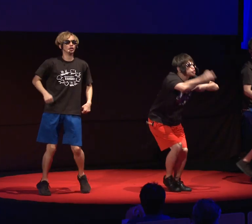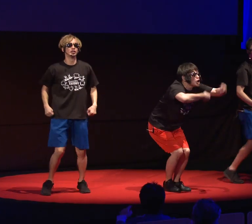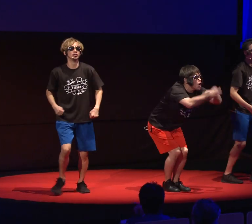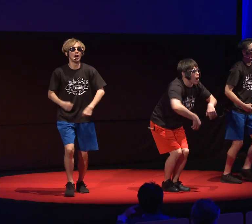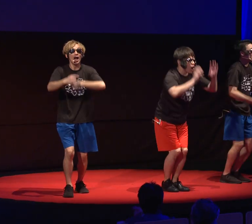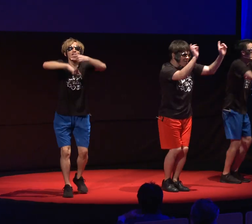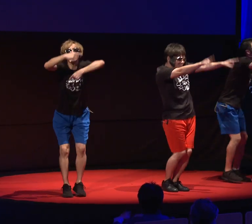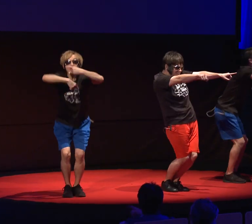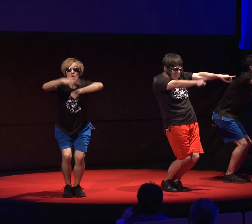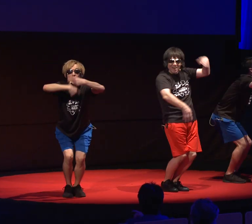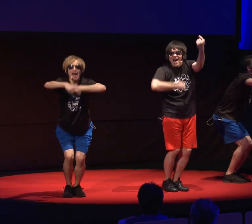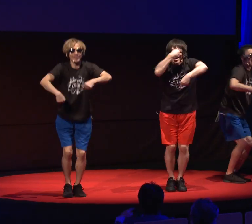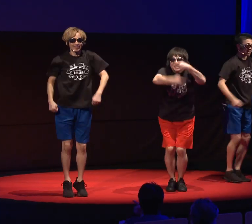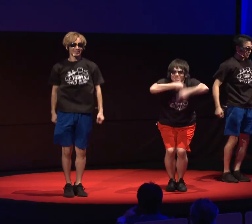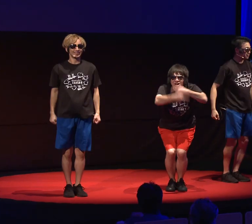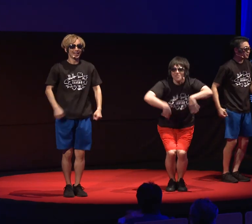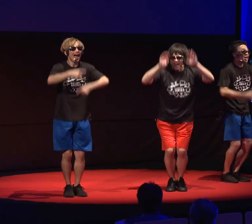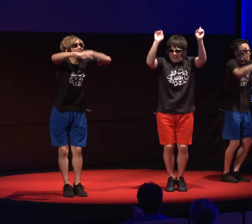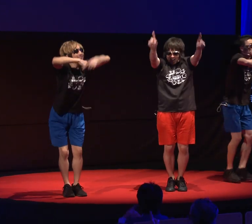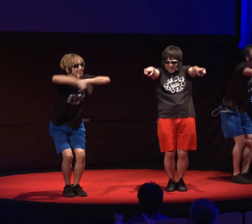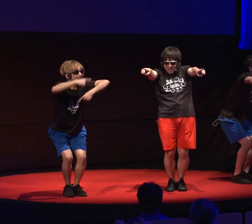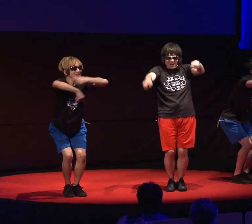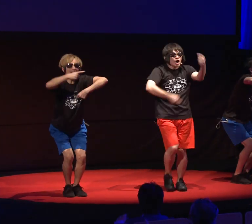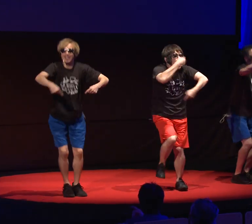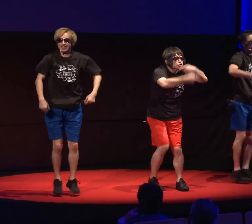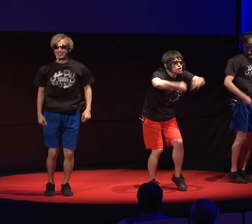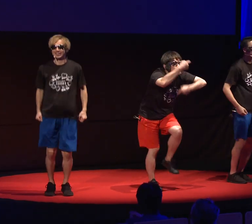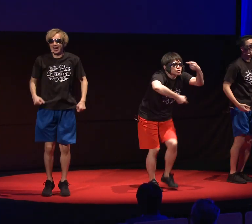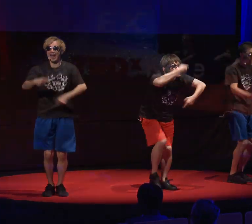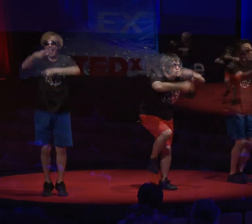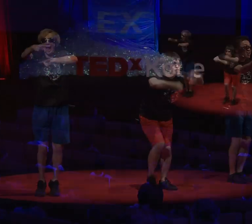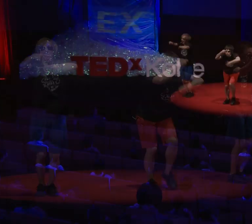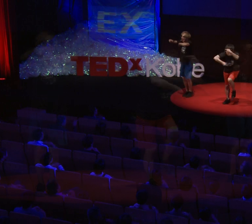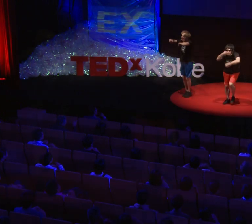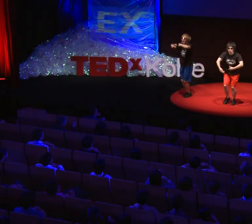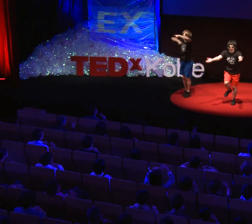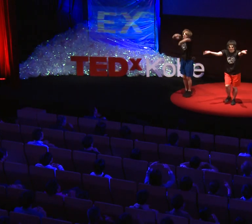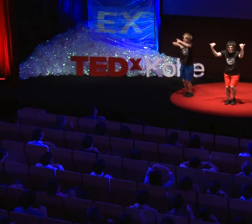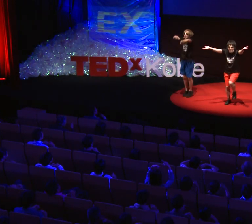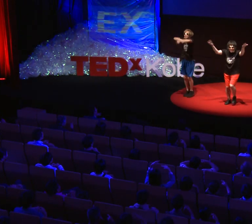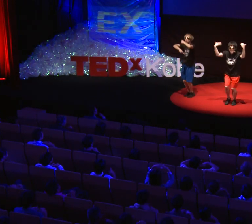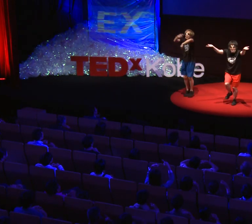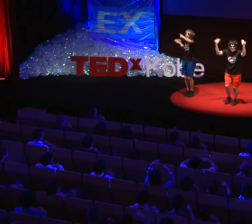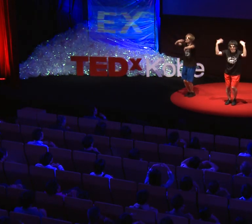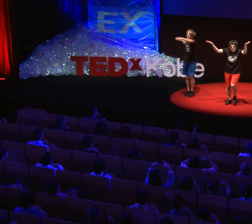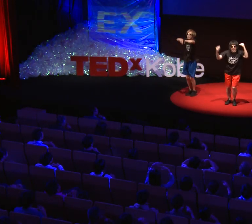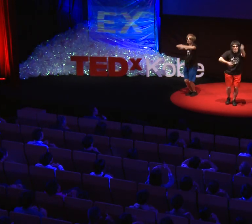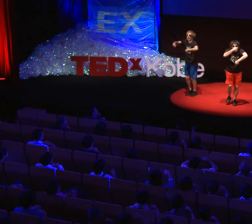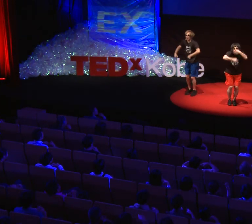O: Sign language! N&I: Sign language! O: Sign language (x4) N&I: Sign language (x4)